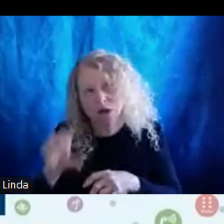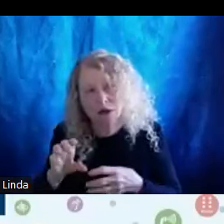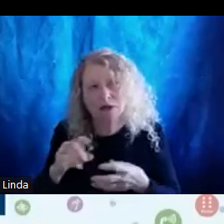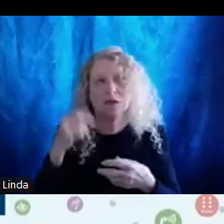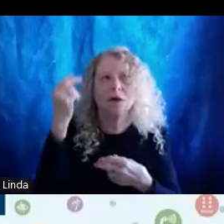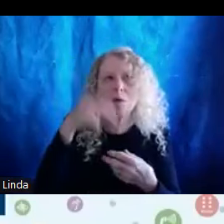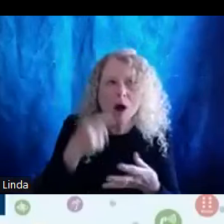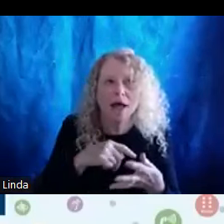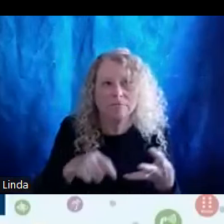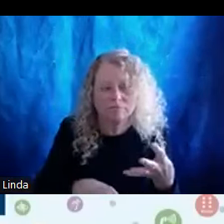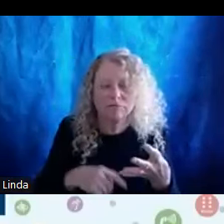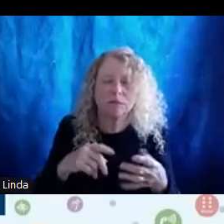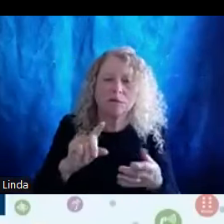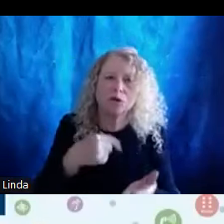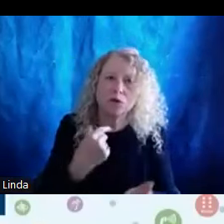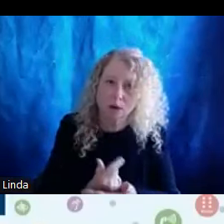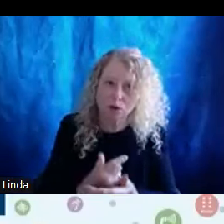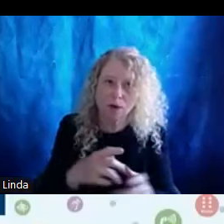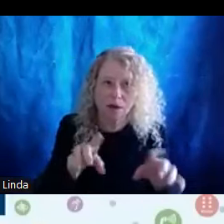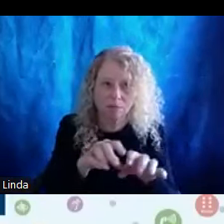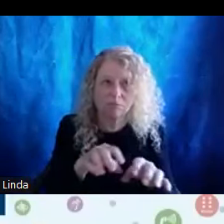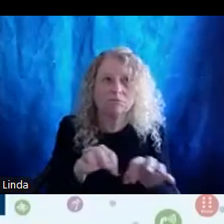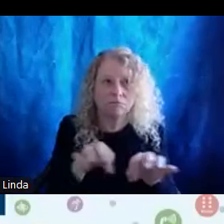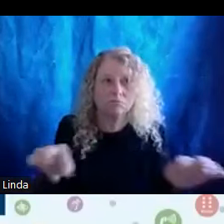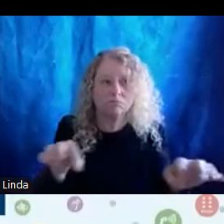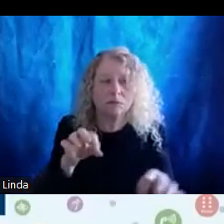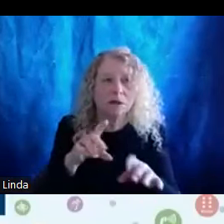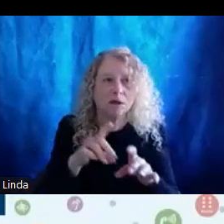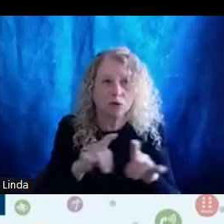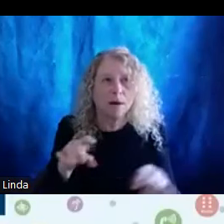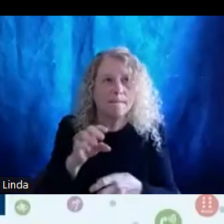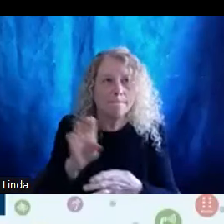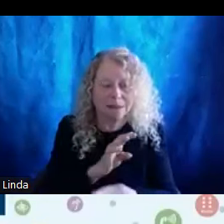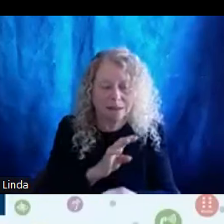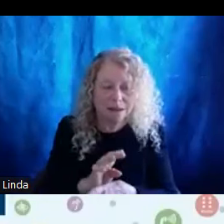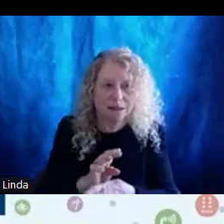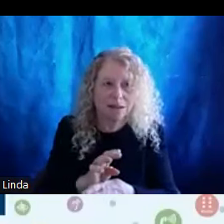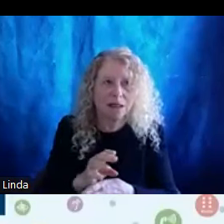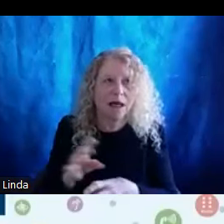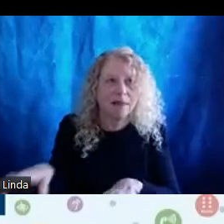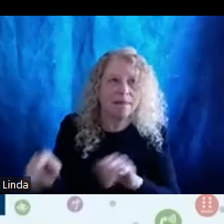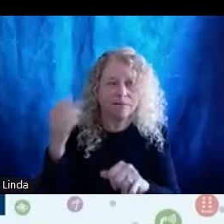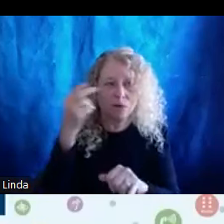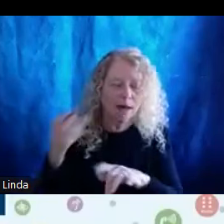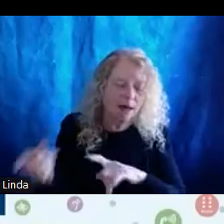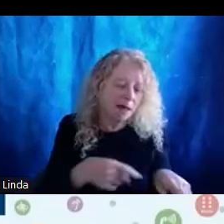degree and met her husband. They left Hawaii and came to Portland in 2008 during the crash of the economy.